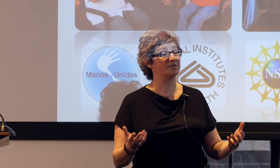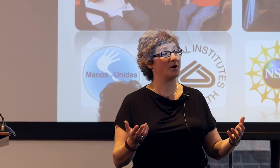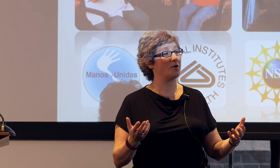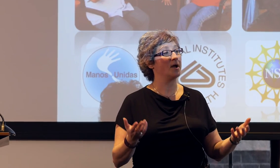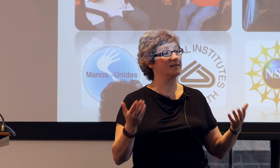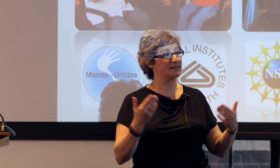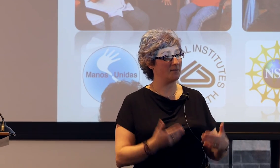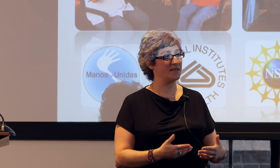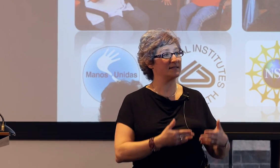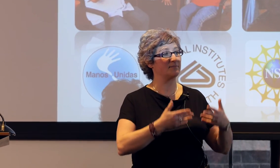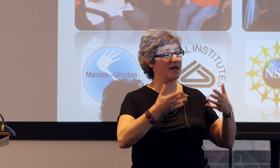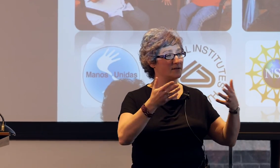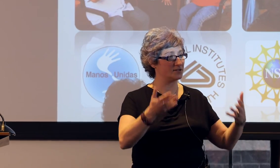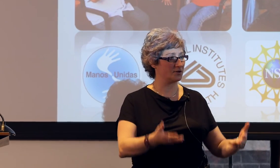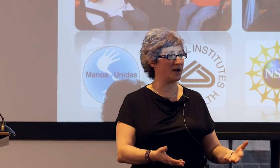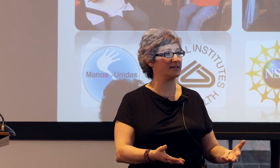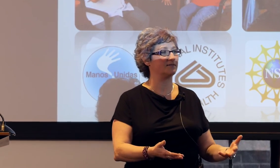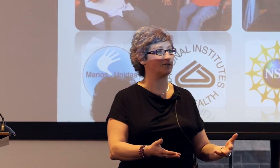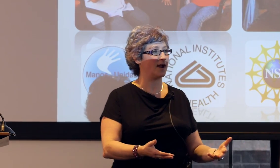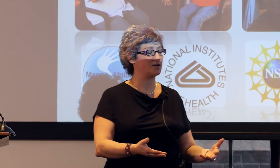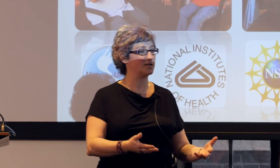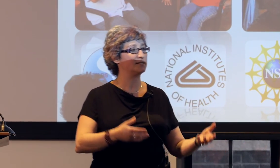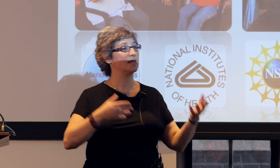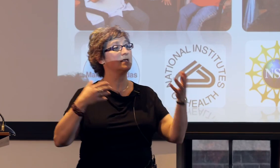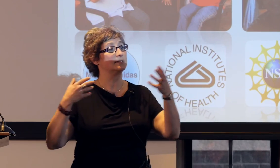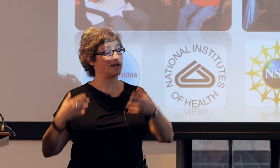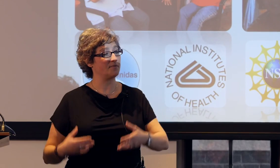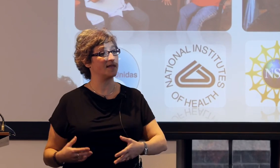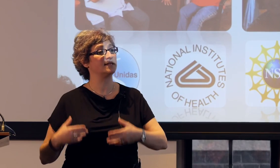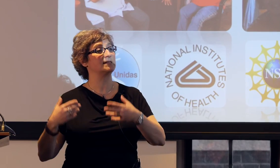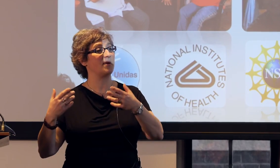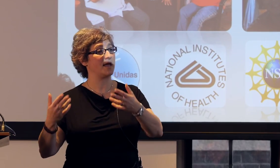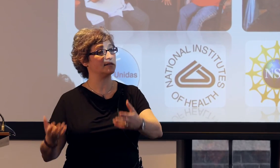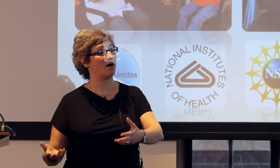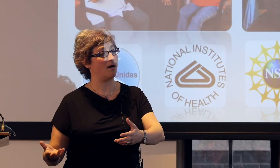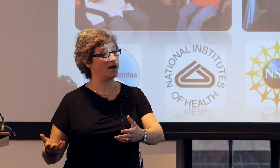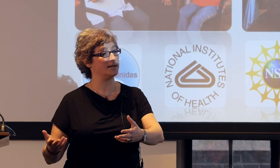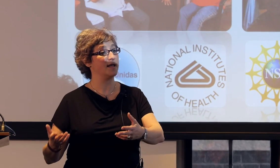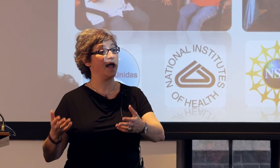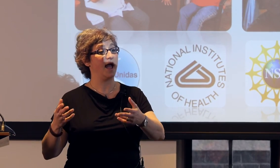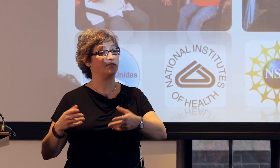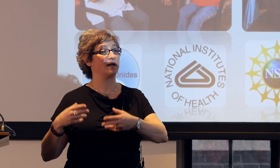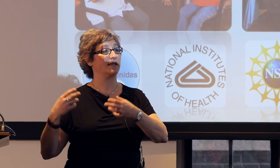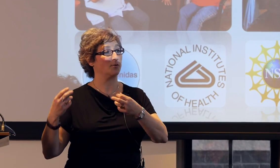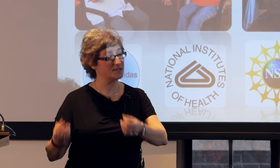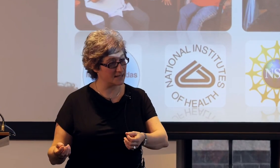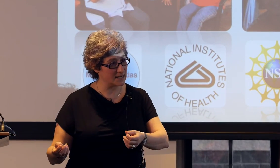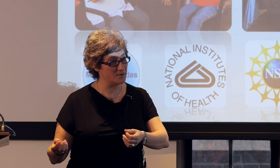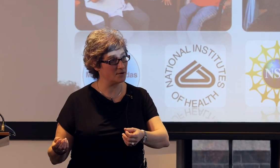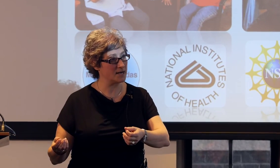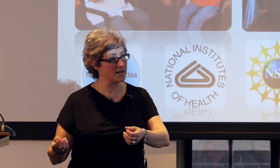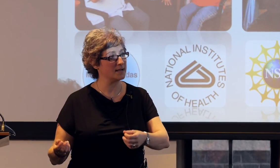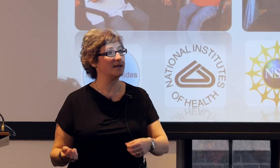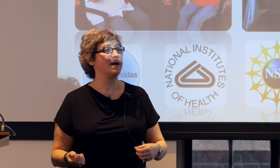So, some things depend on certain kinds of interactions, some things depend on having a linguistic community,